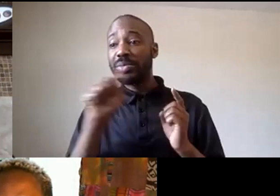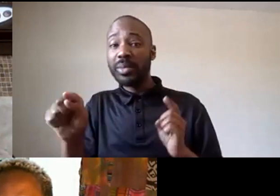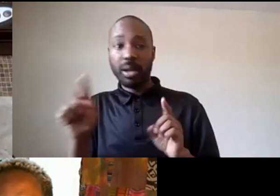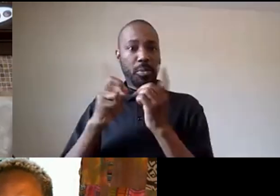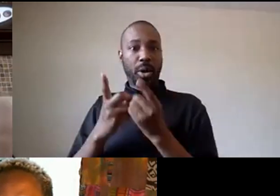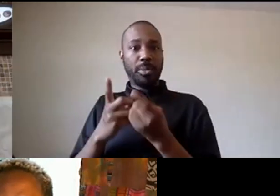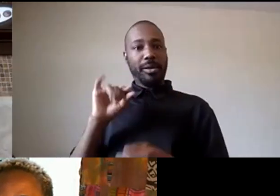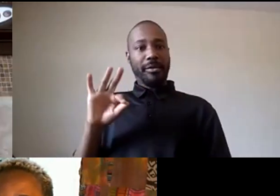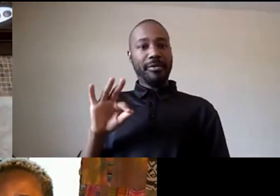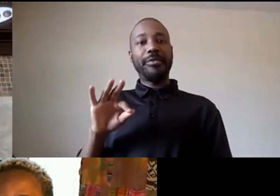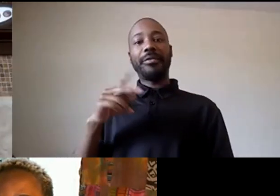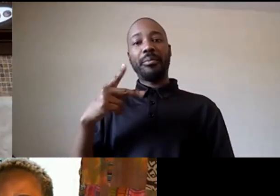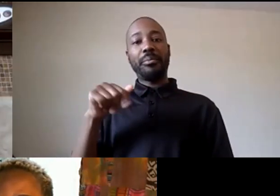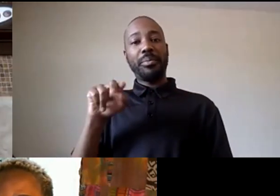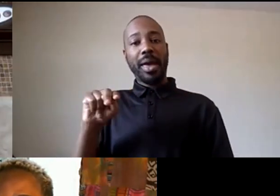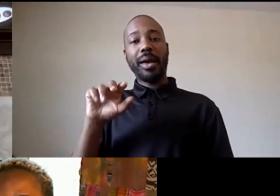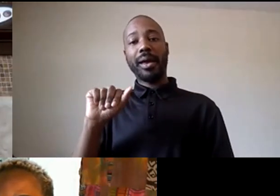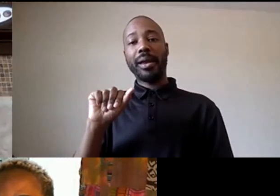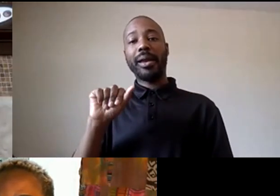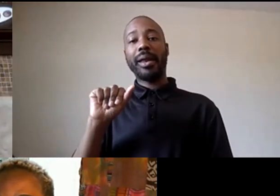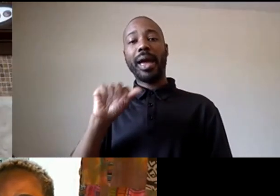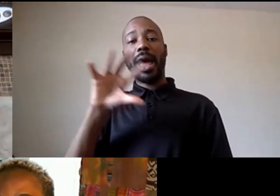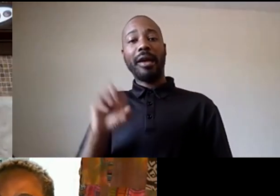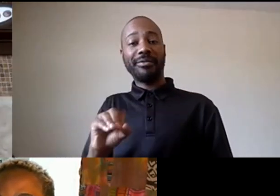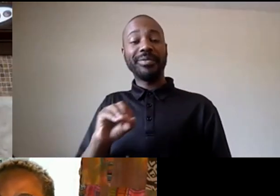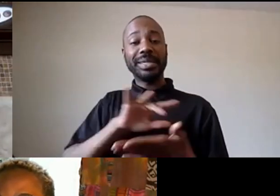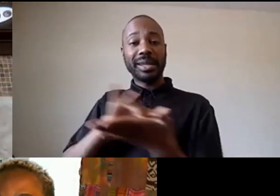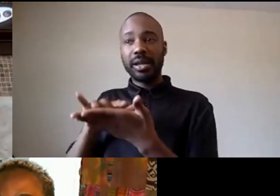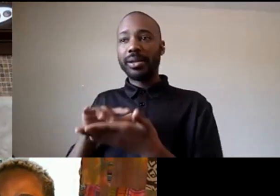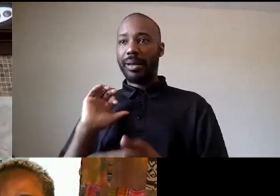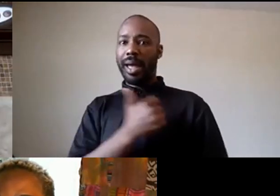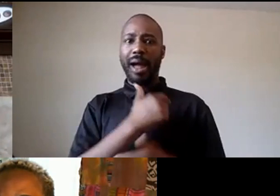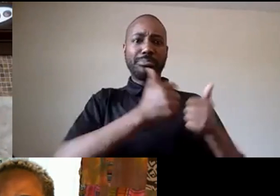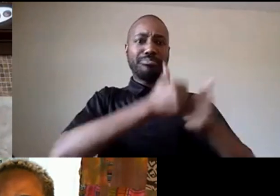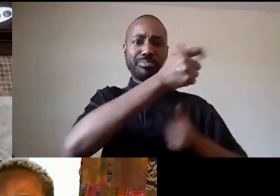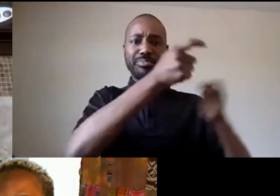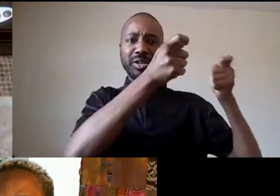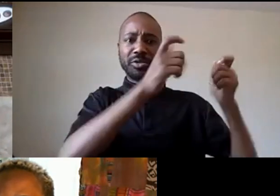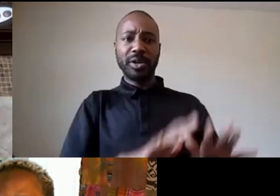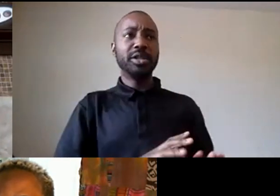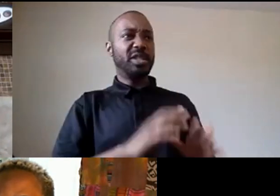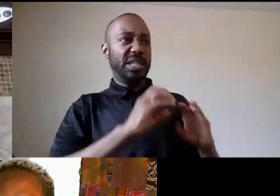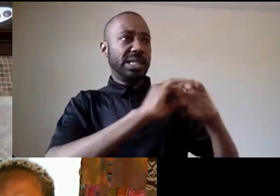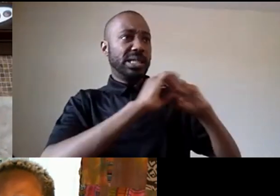we fought with our administration and said there will be no campus police at any of our events